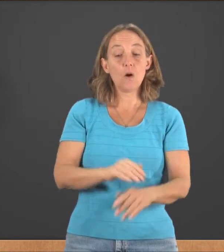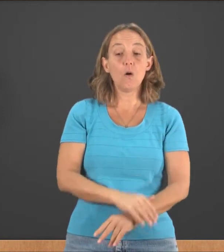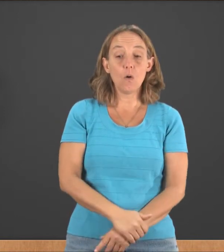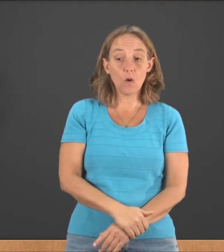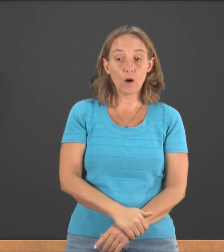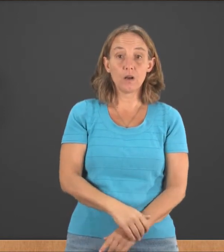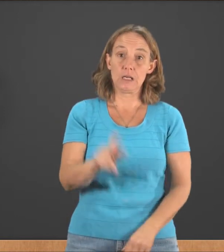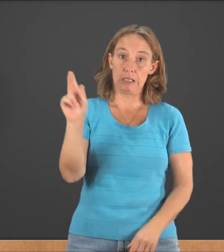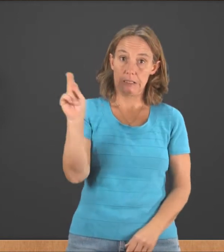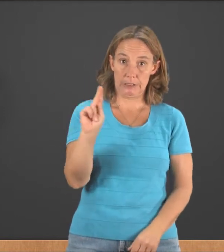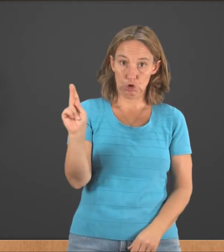Or